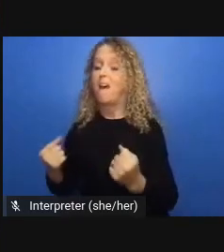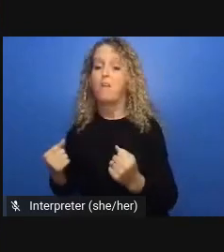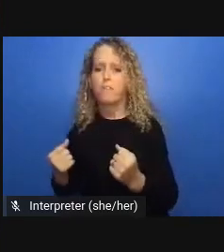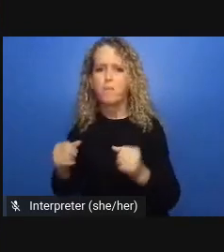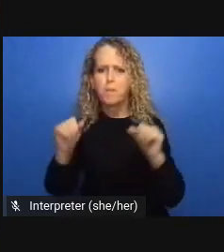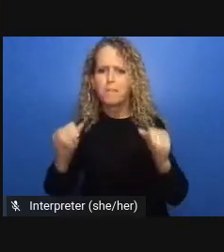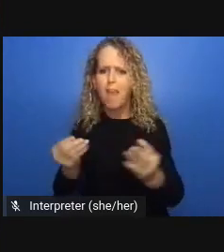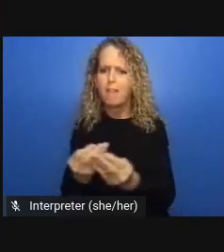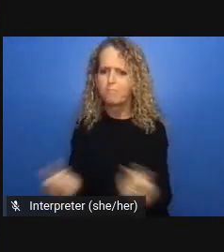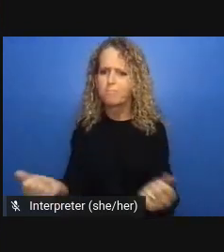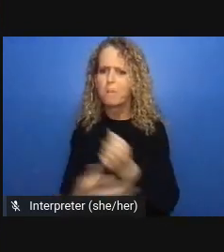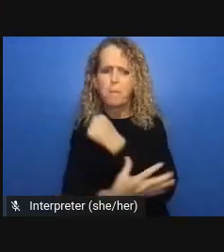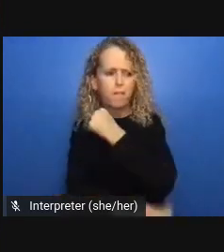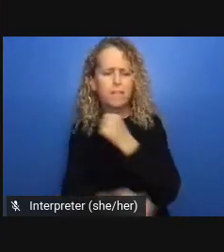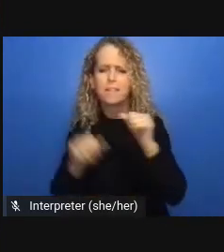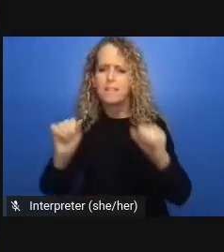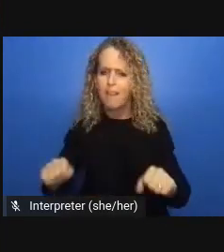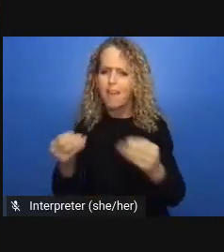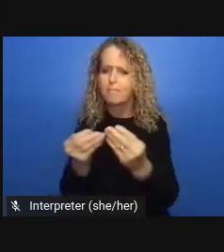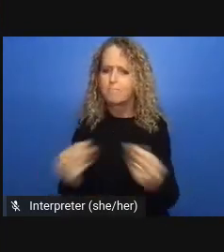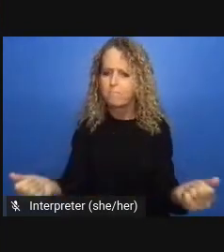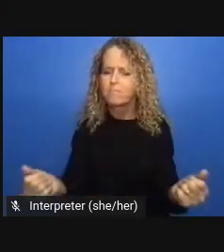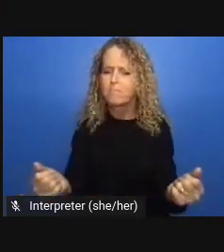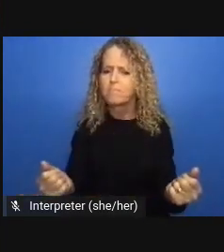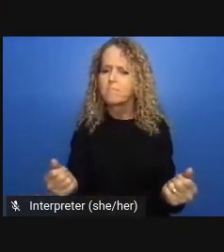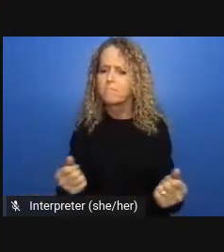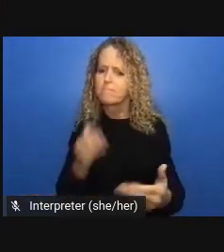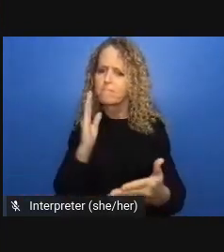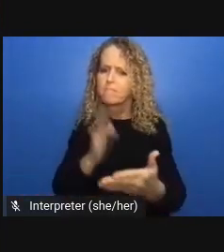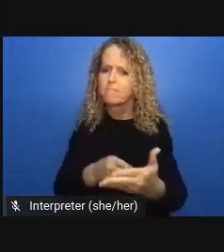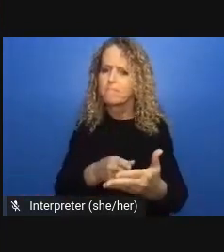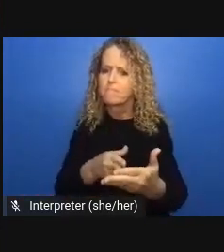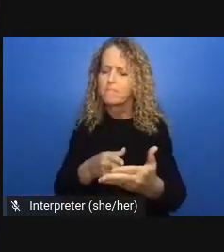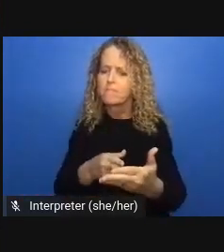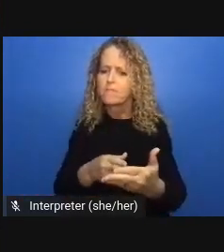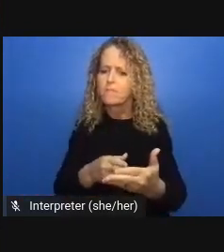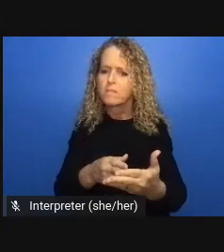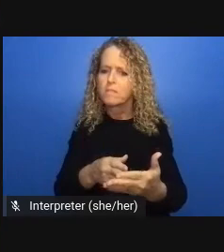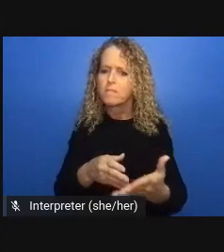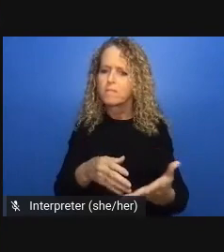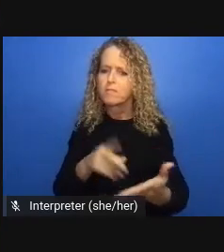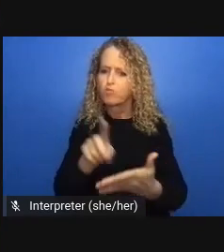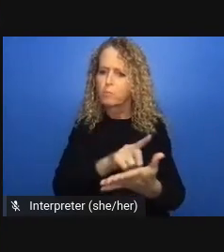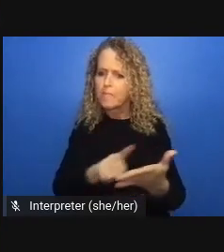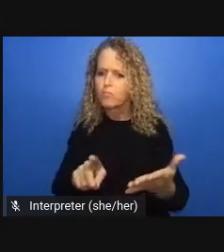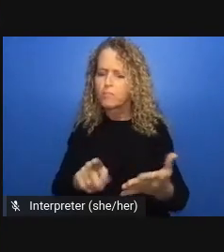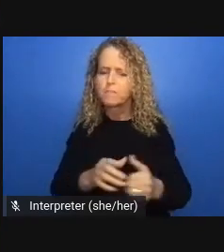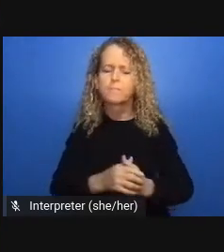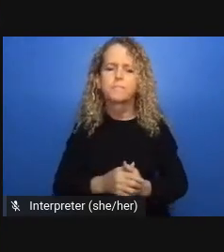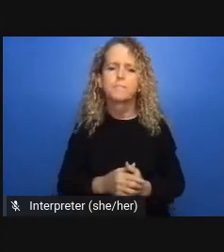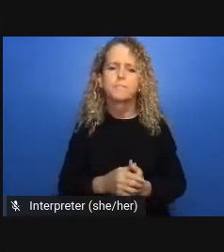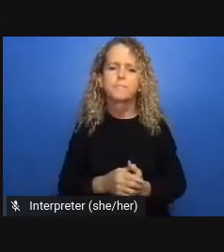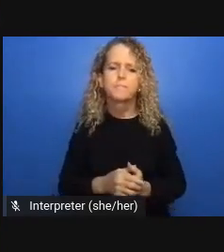that are tailored for the white middle-class male Nova Scotian who speaks english and